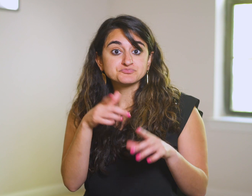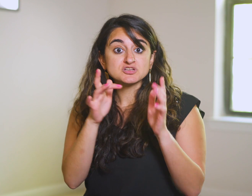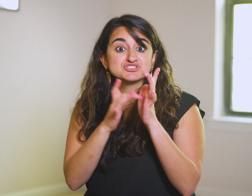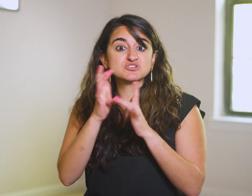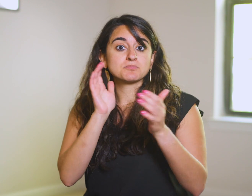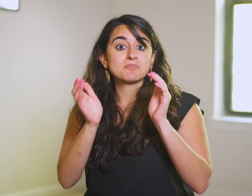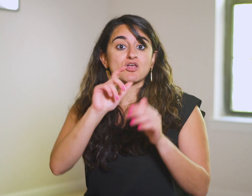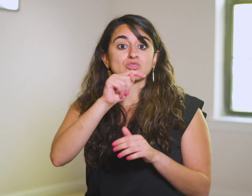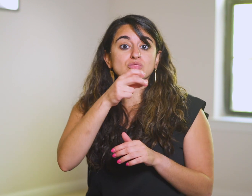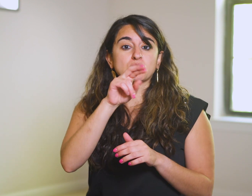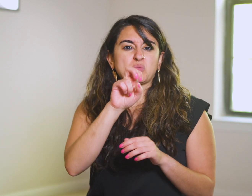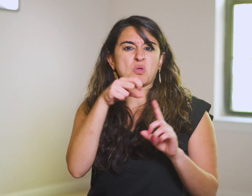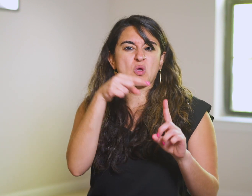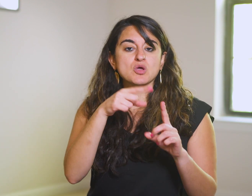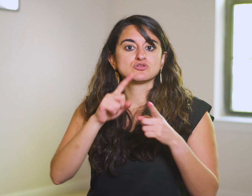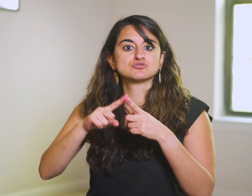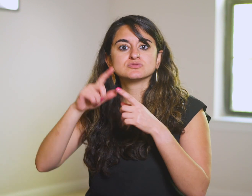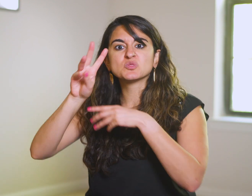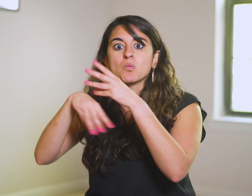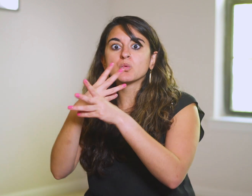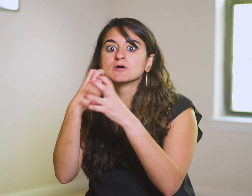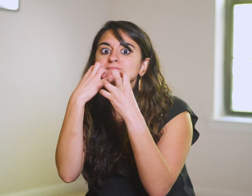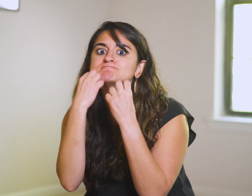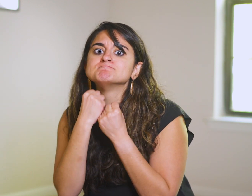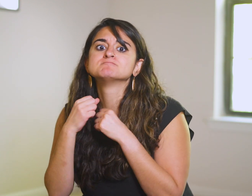Jesus compares the thorns to the cares of the world